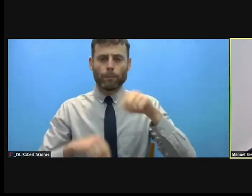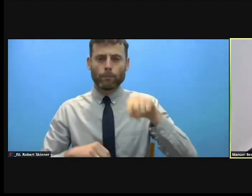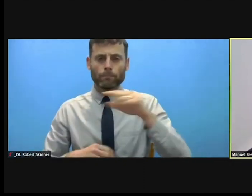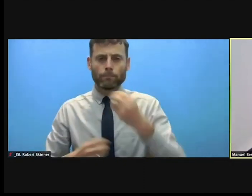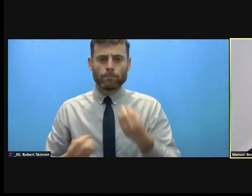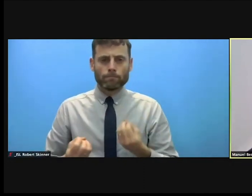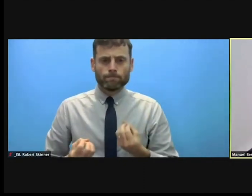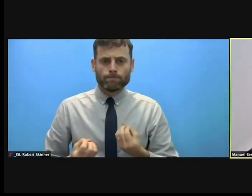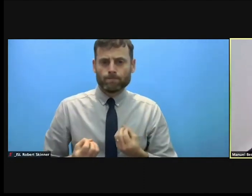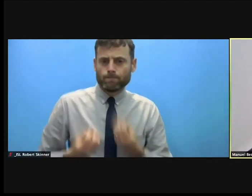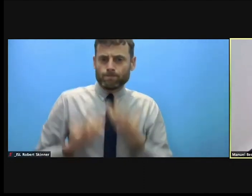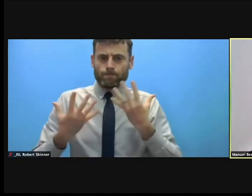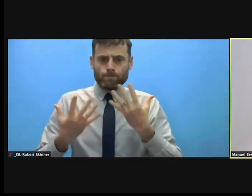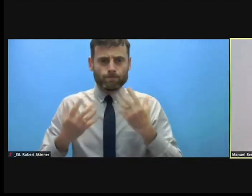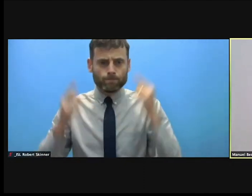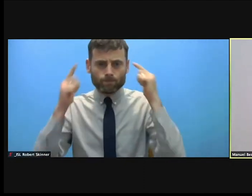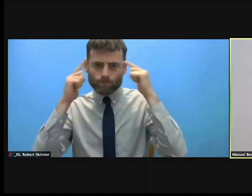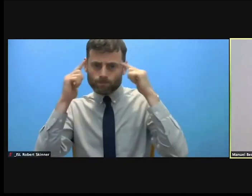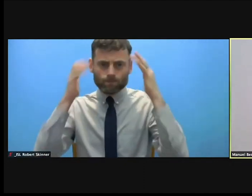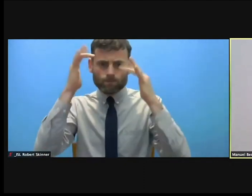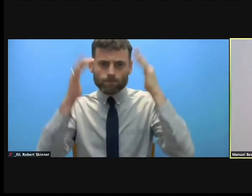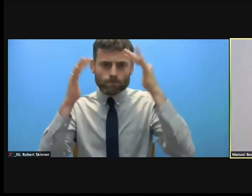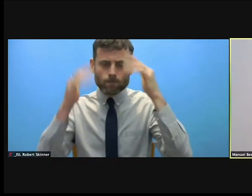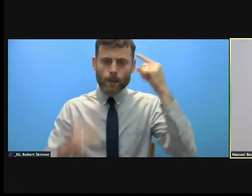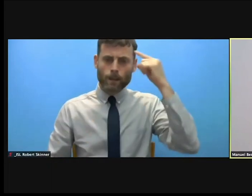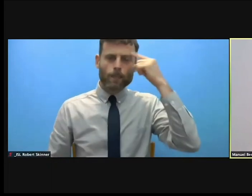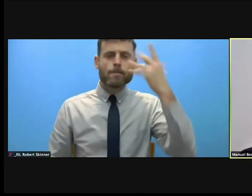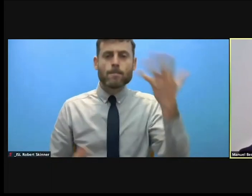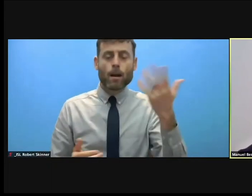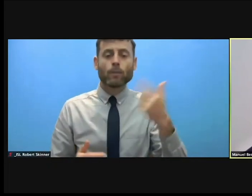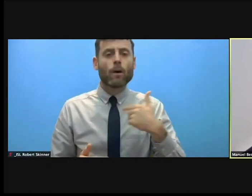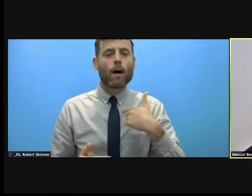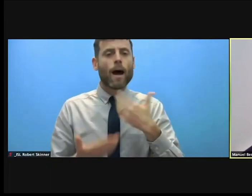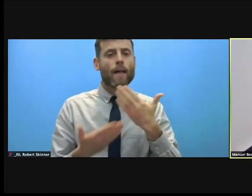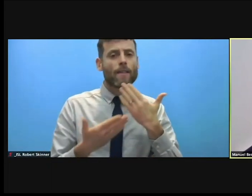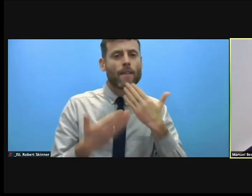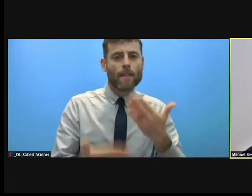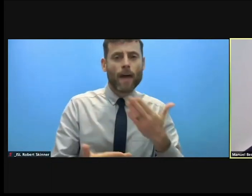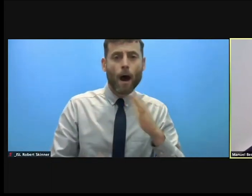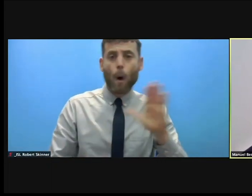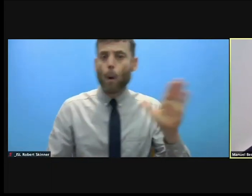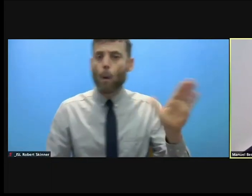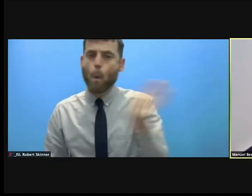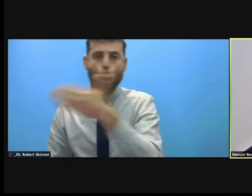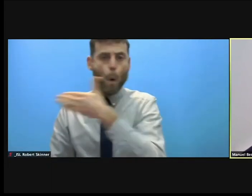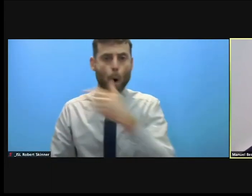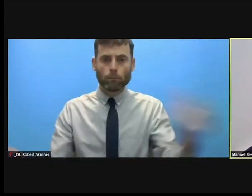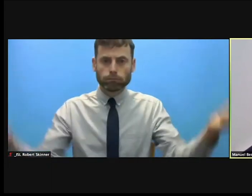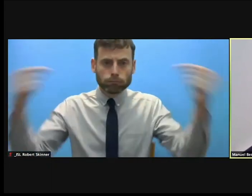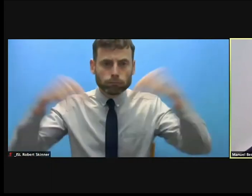panel to address these points by thanking really all the participants around the world particularly